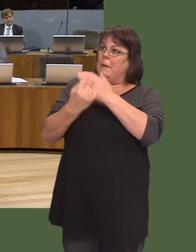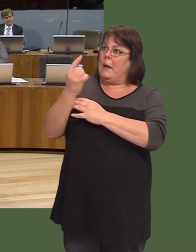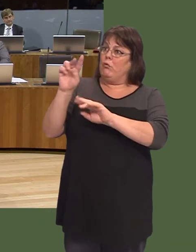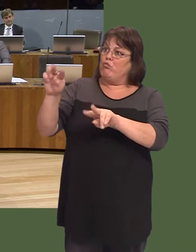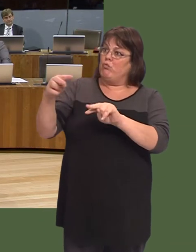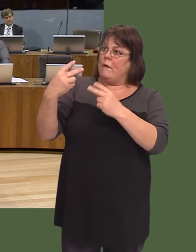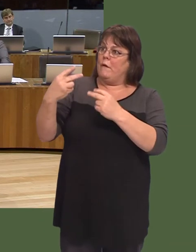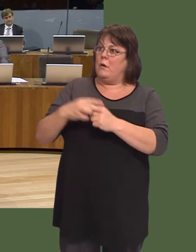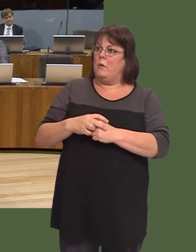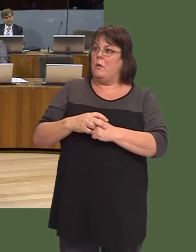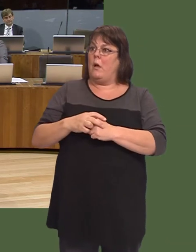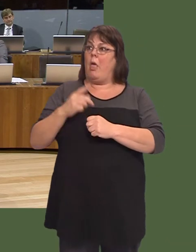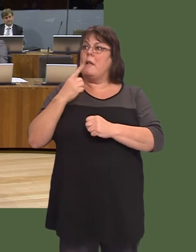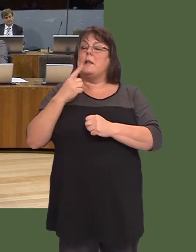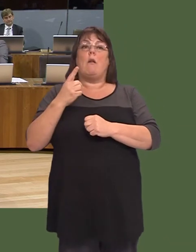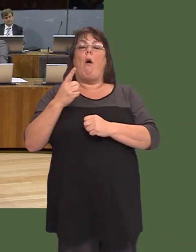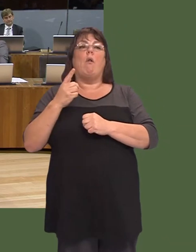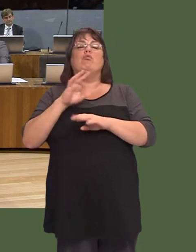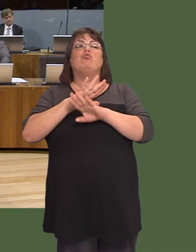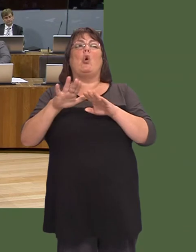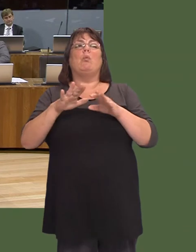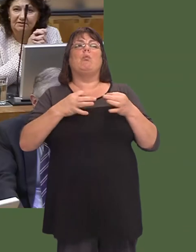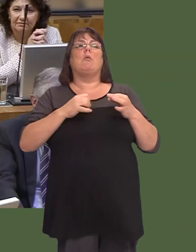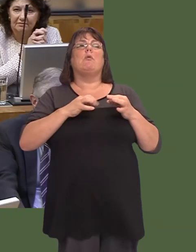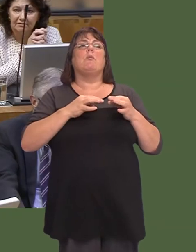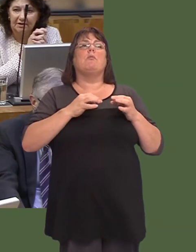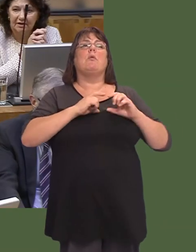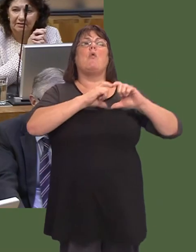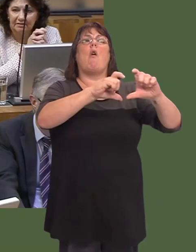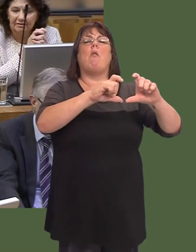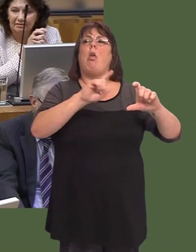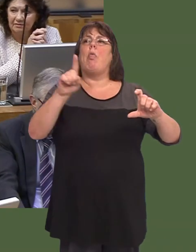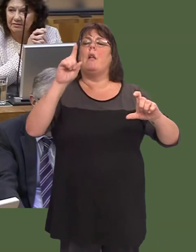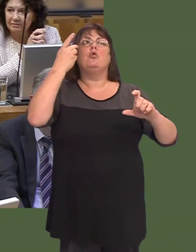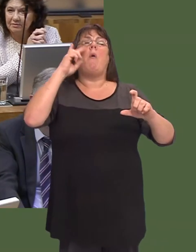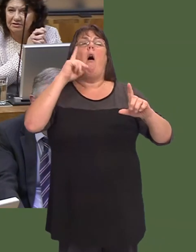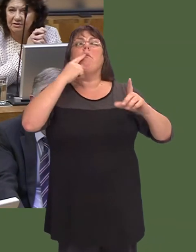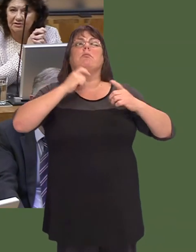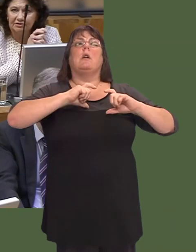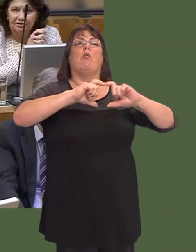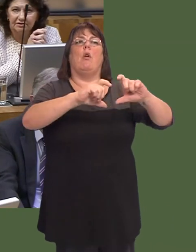ití and then came up with the suggestion that we should go ahead with it, has reported that this project should happen.